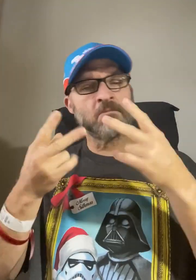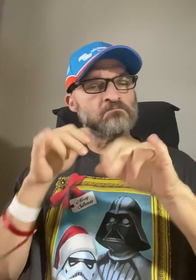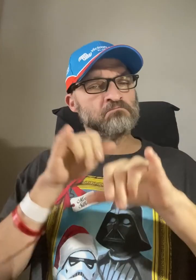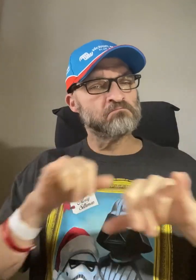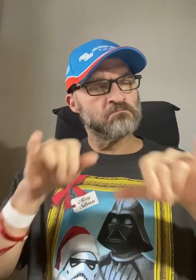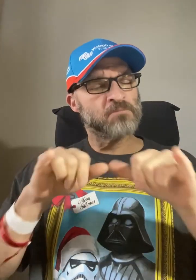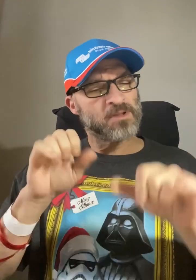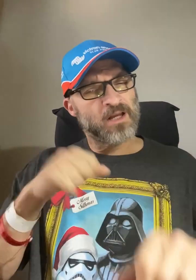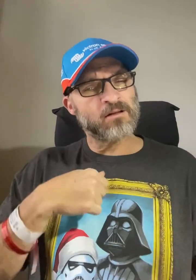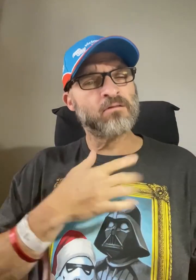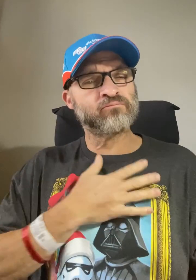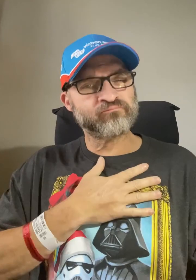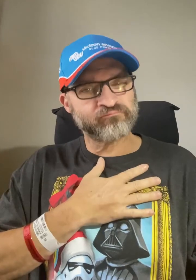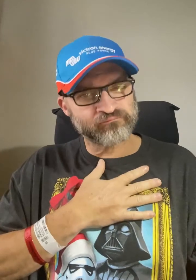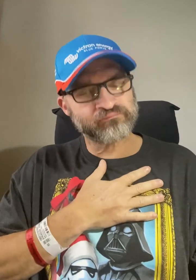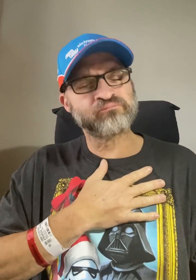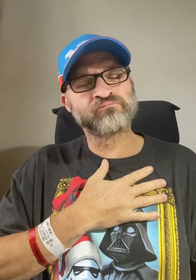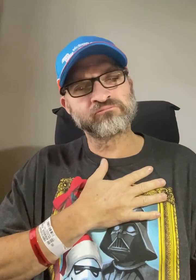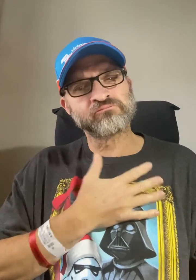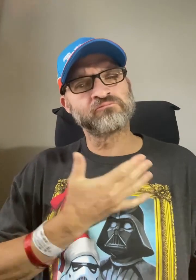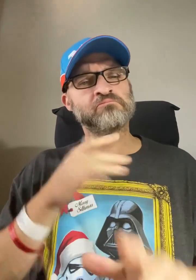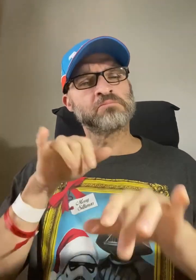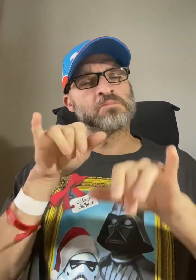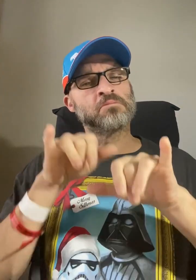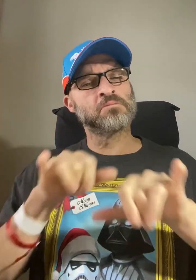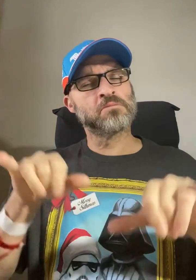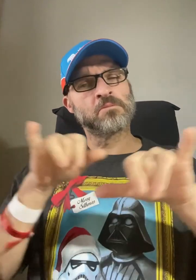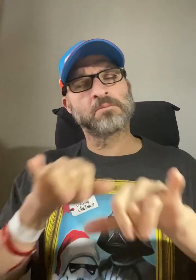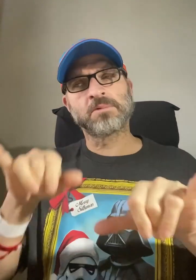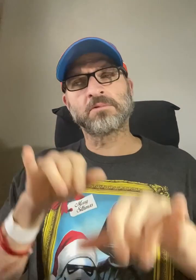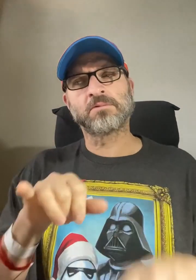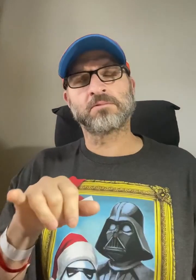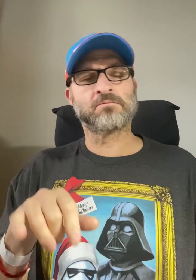Yes my heart goes out to them with similar situations in all of them.